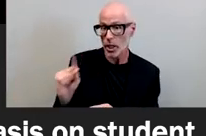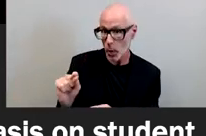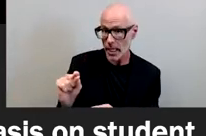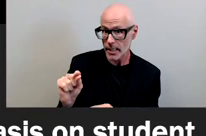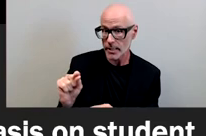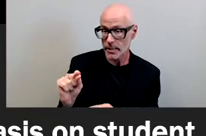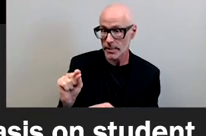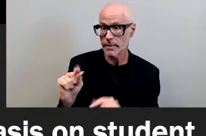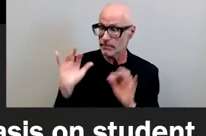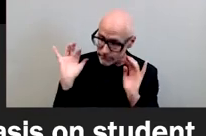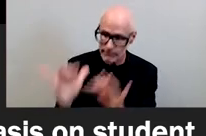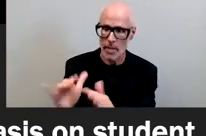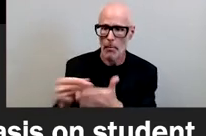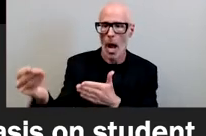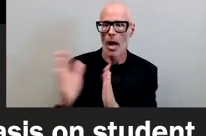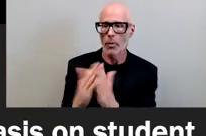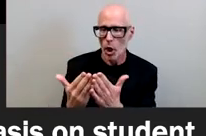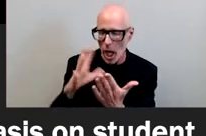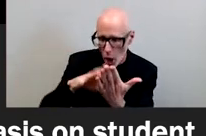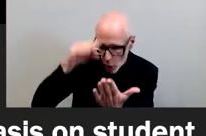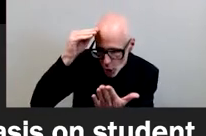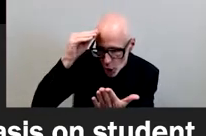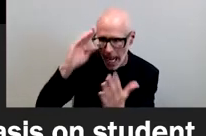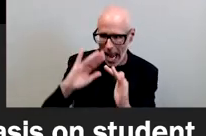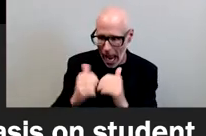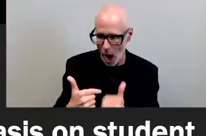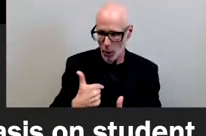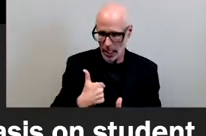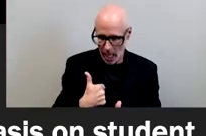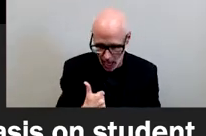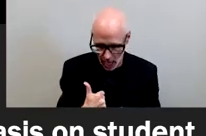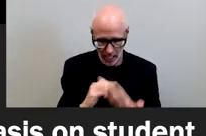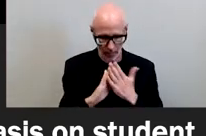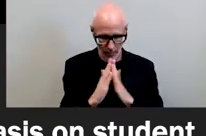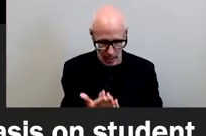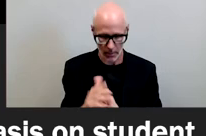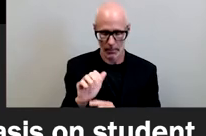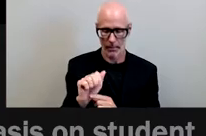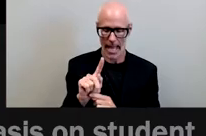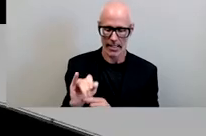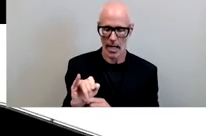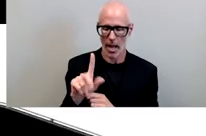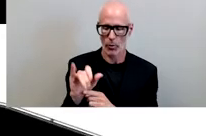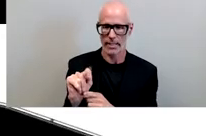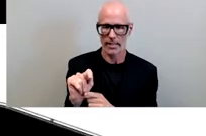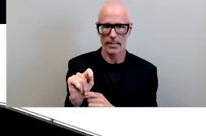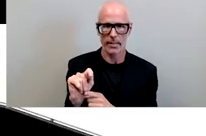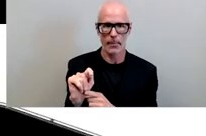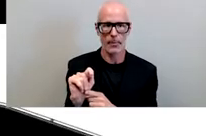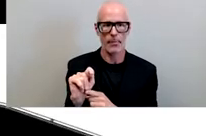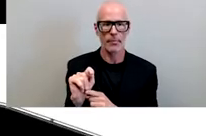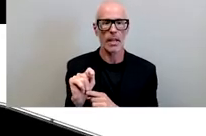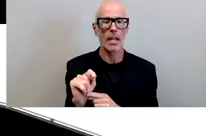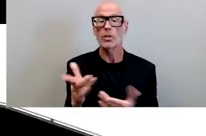to get the book to learn how can i personally become anti-racist so look becoming anti-racist